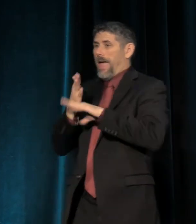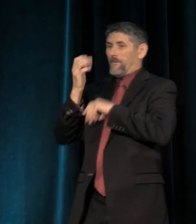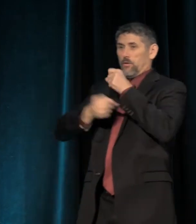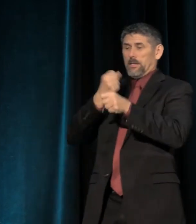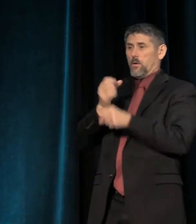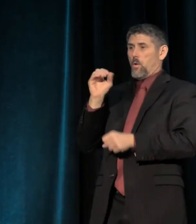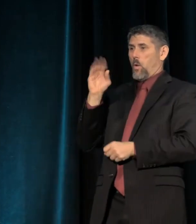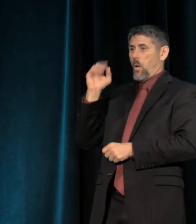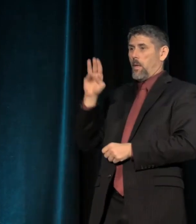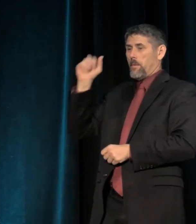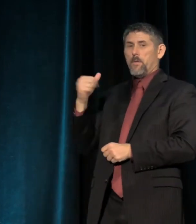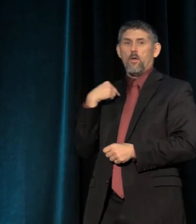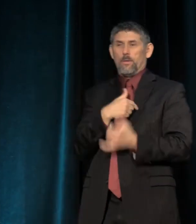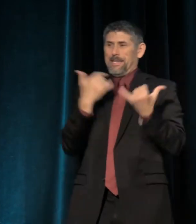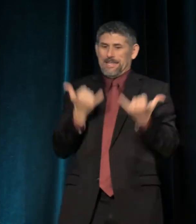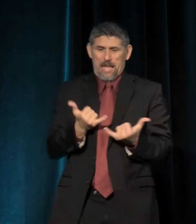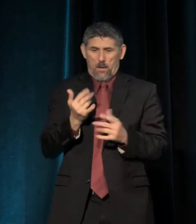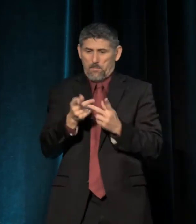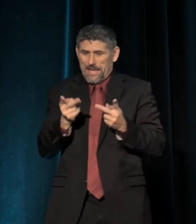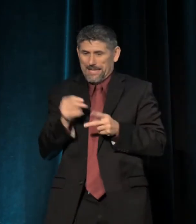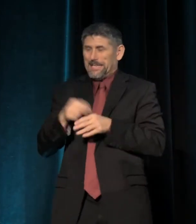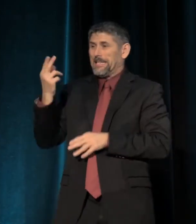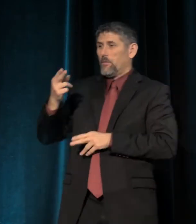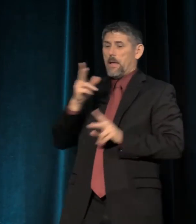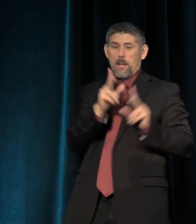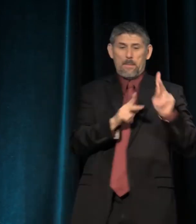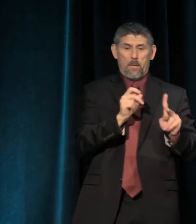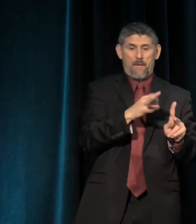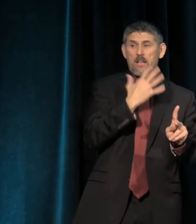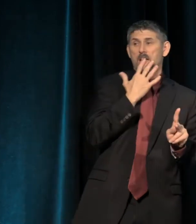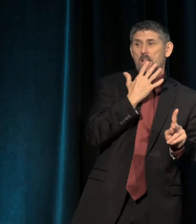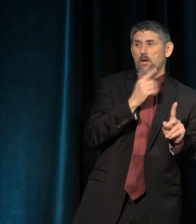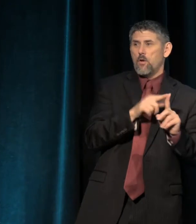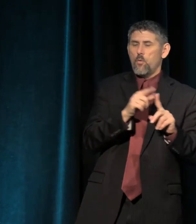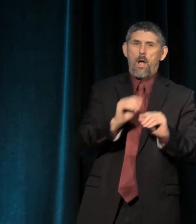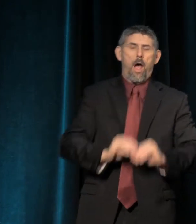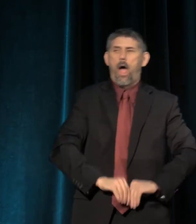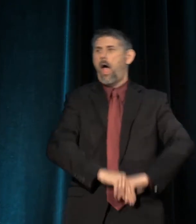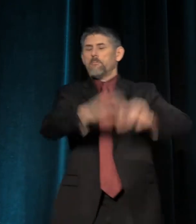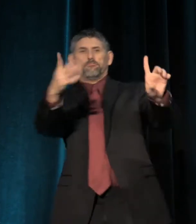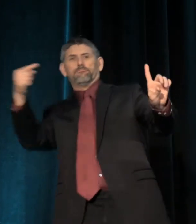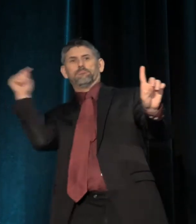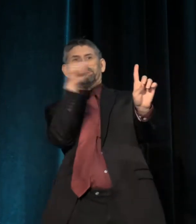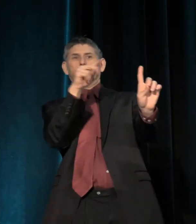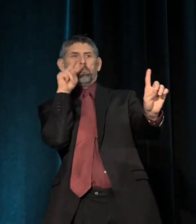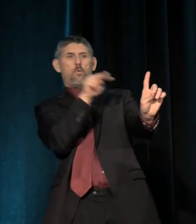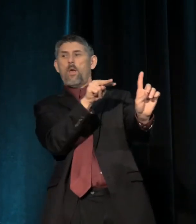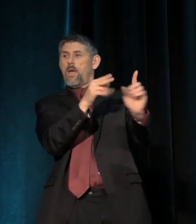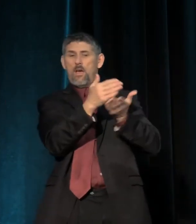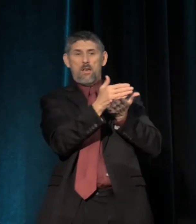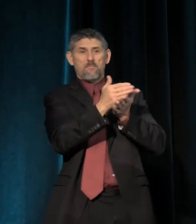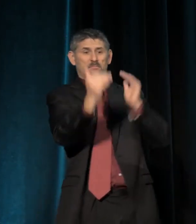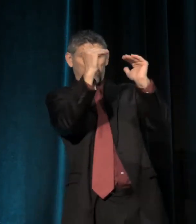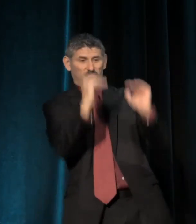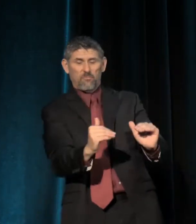it's clear that we've reached a point in history where people of color are hypervisible, where marginalized folks are now hypervisible.